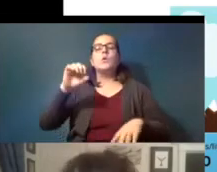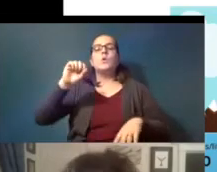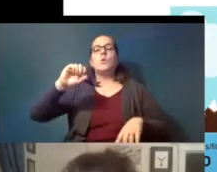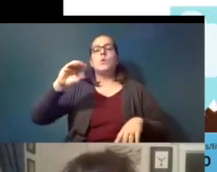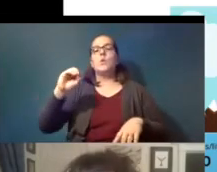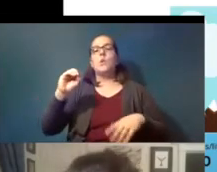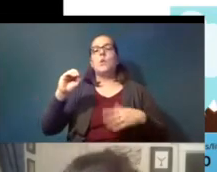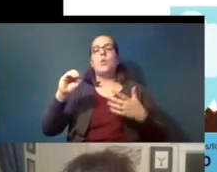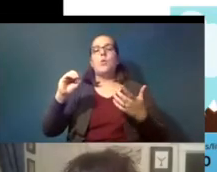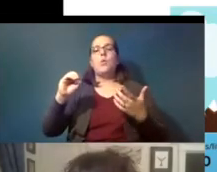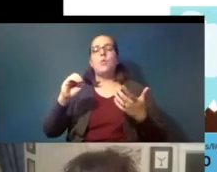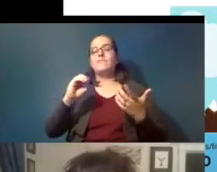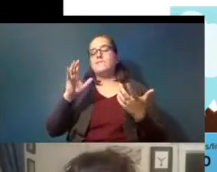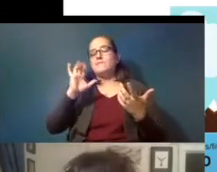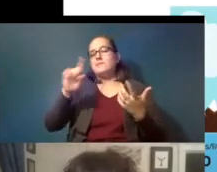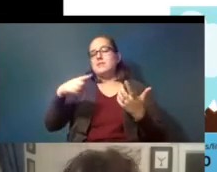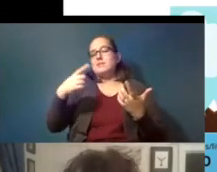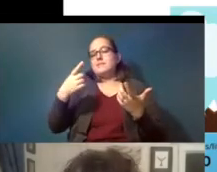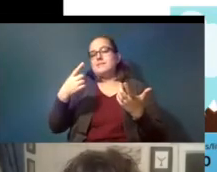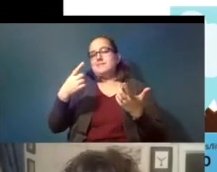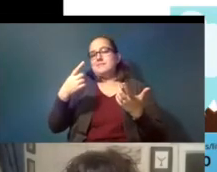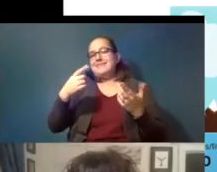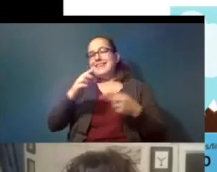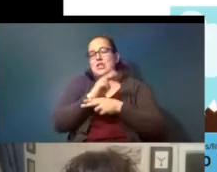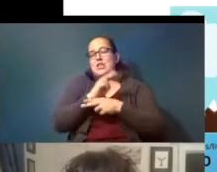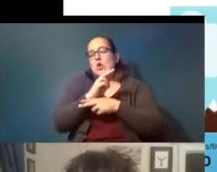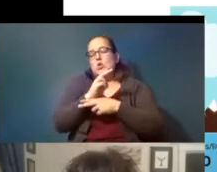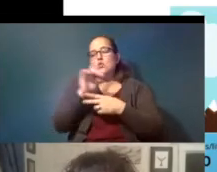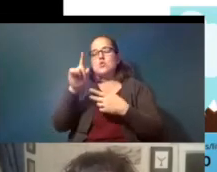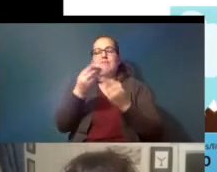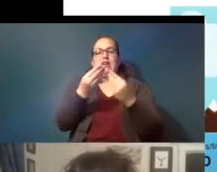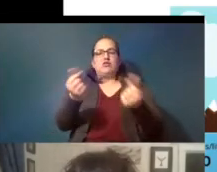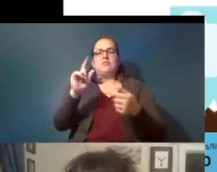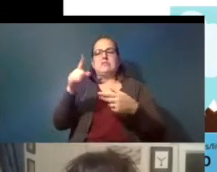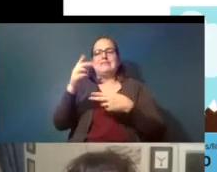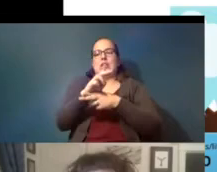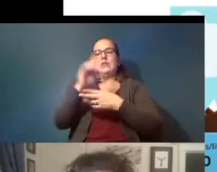really is just to use less plastic there's not this magical plastic that's going to be